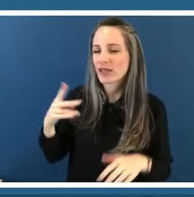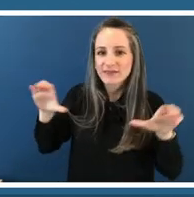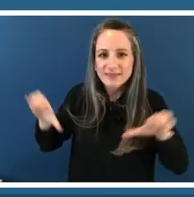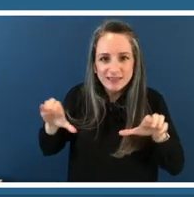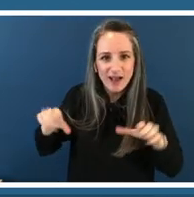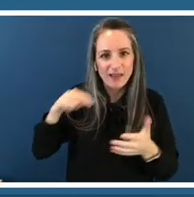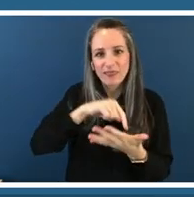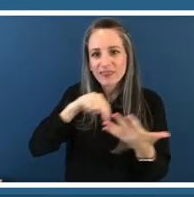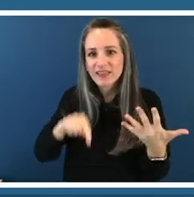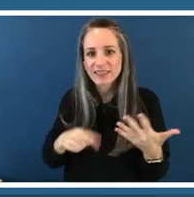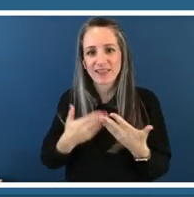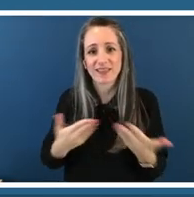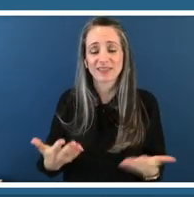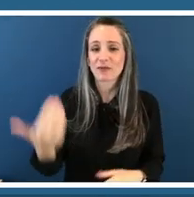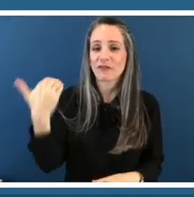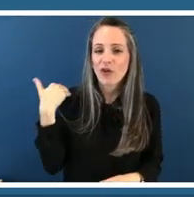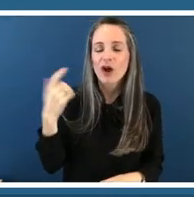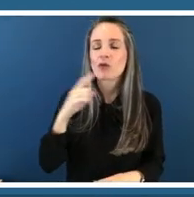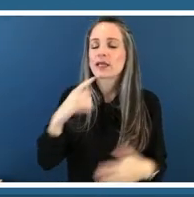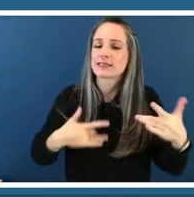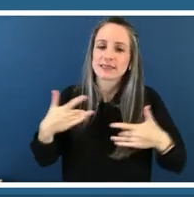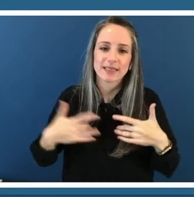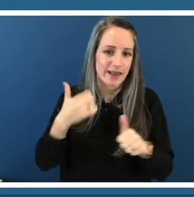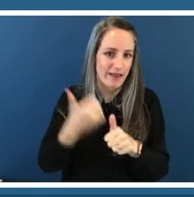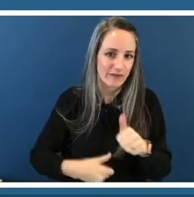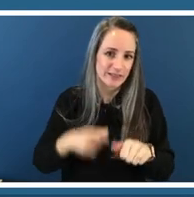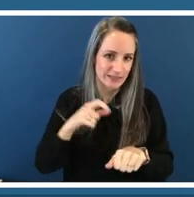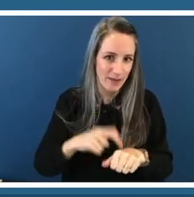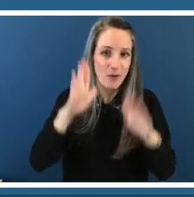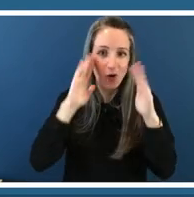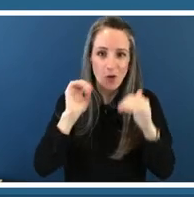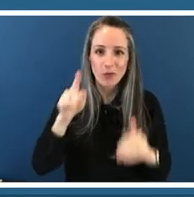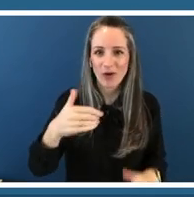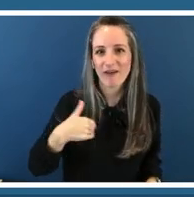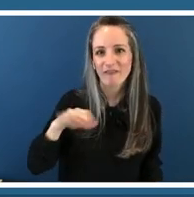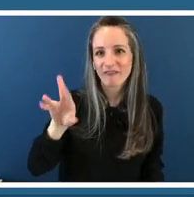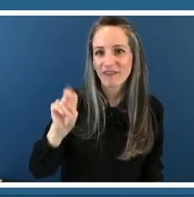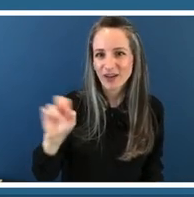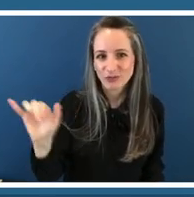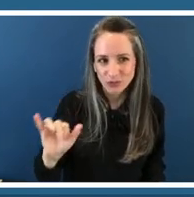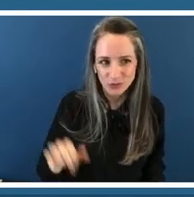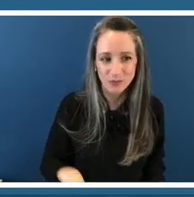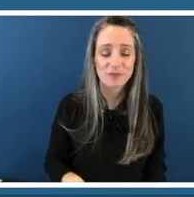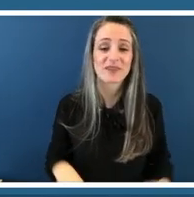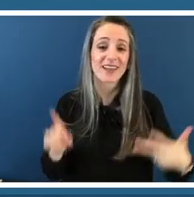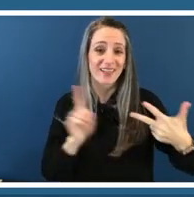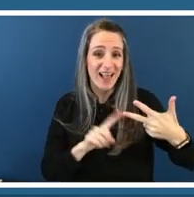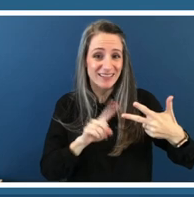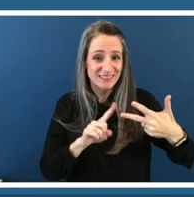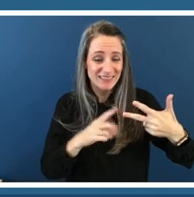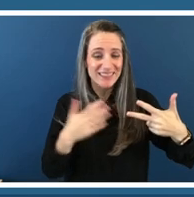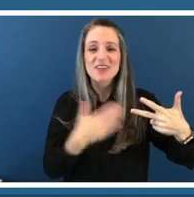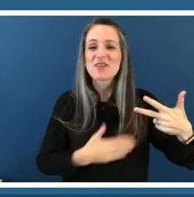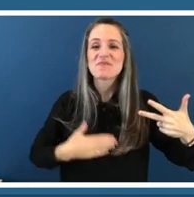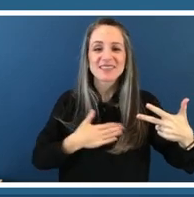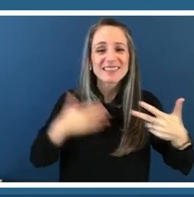last but not least confidence we believe that these activities can be